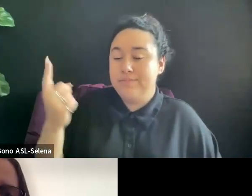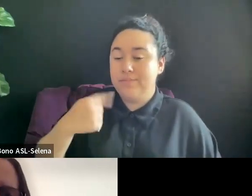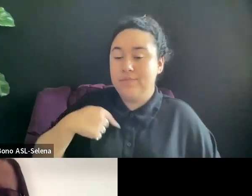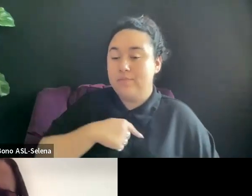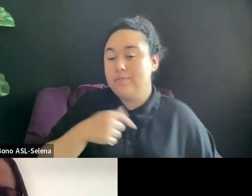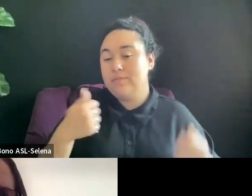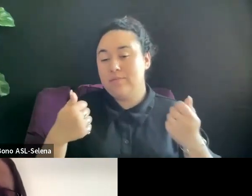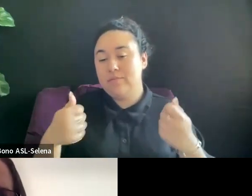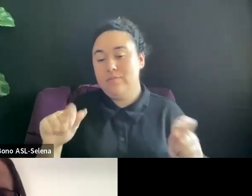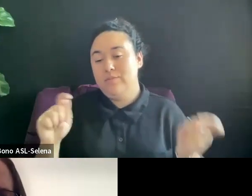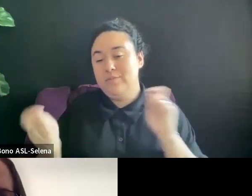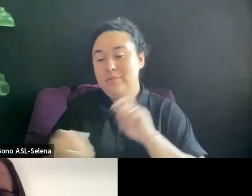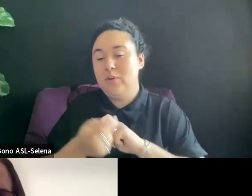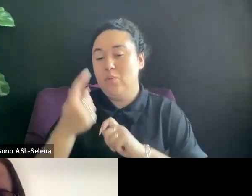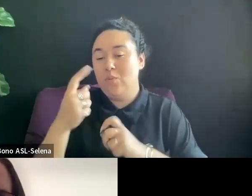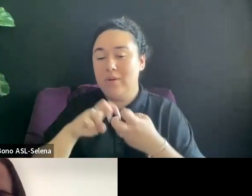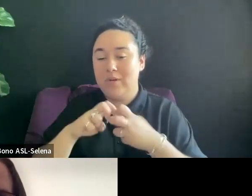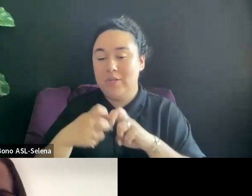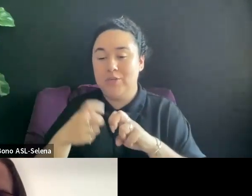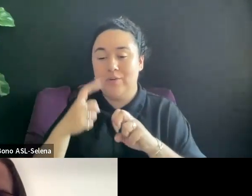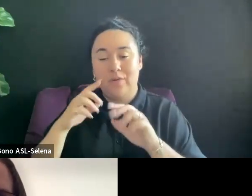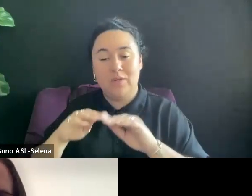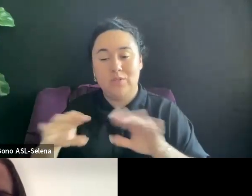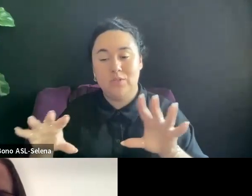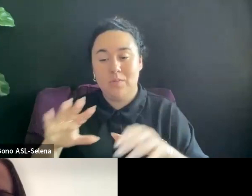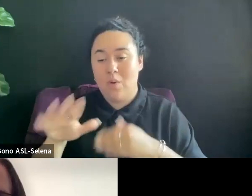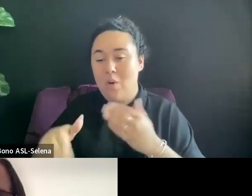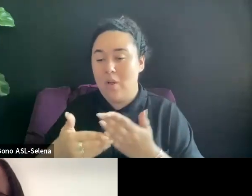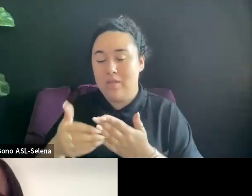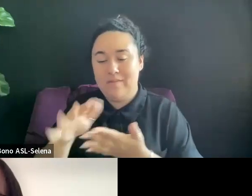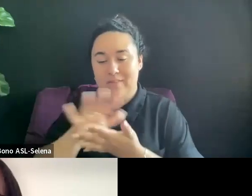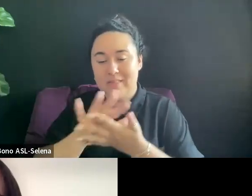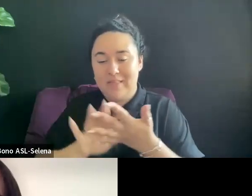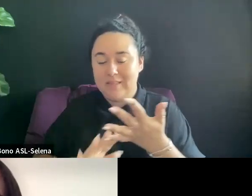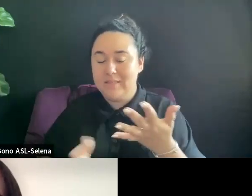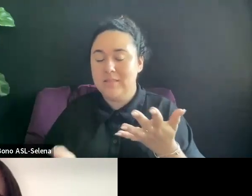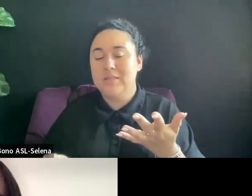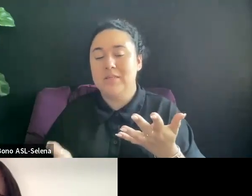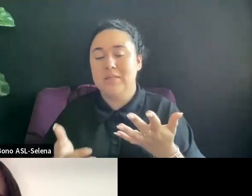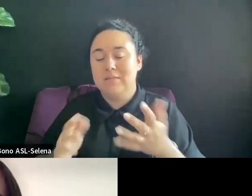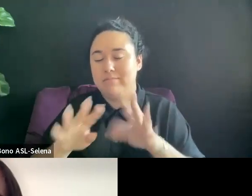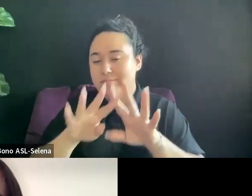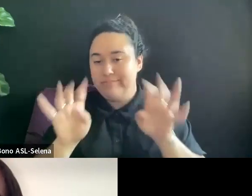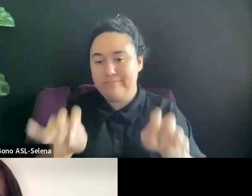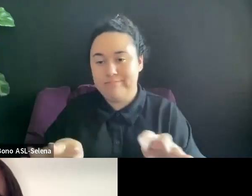ONE OF THE ISSUES WITH DISTRIBUTION AND ALL OF THIS IS THE MYSTERY OF IT ALL AND THE LACK OF